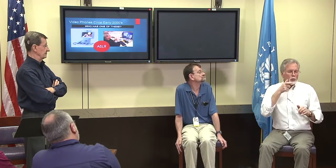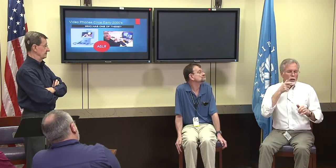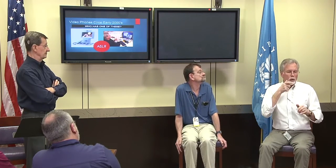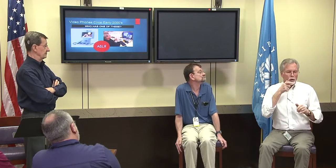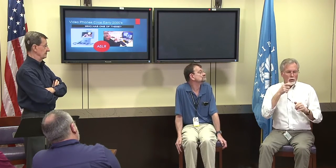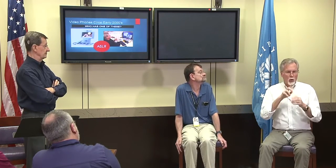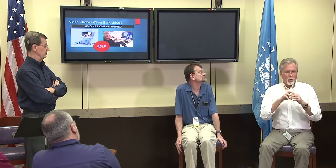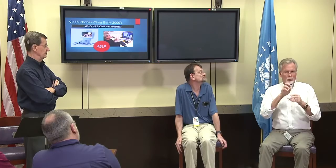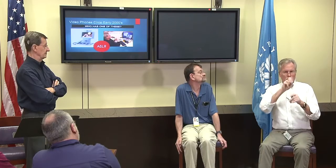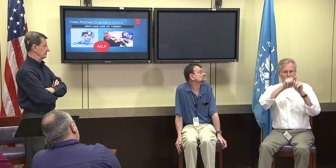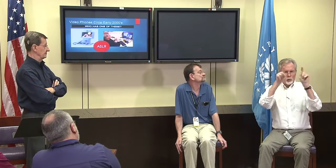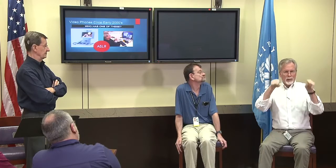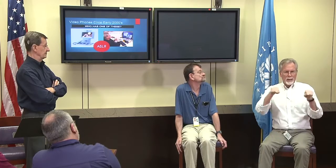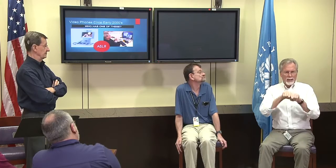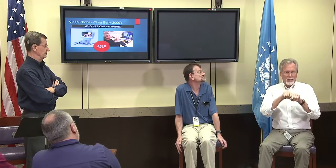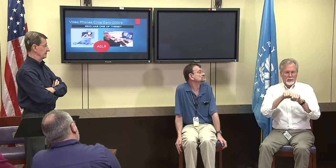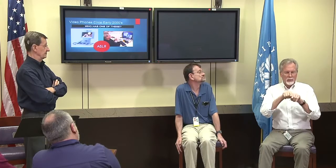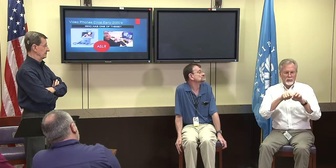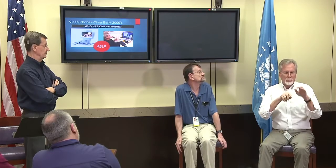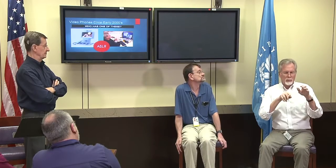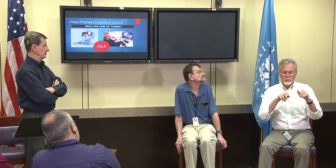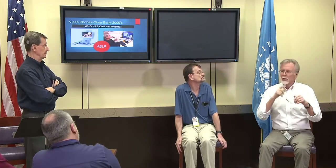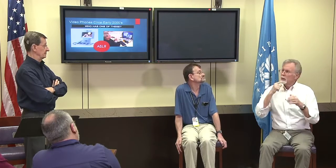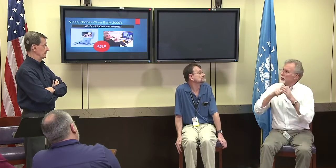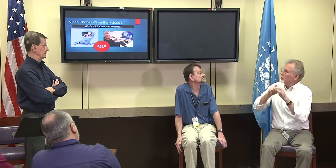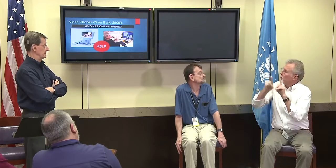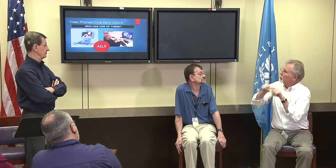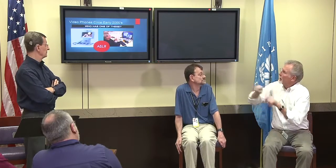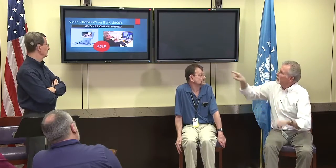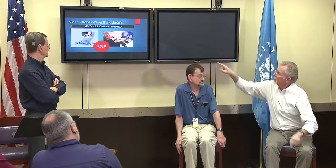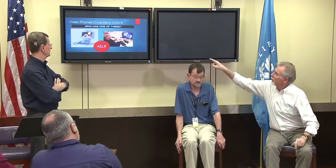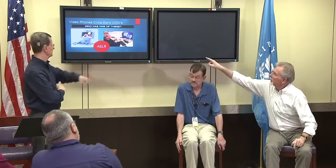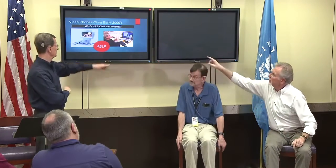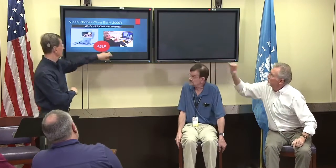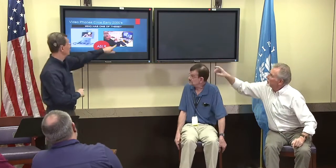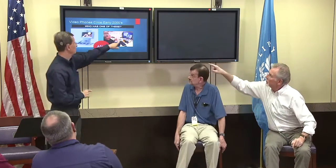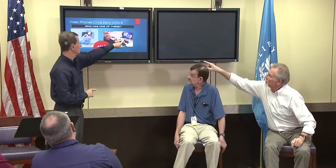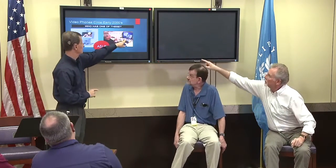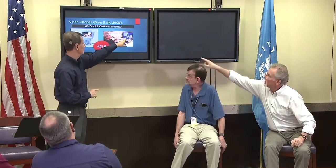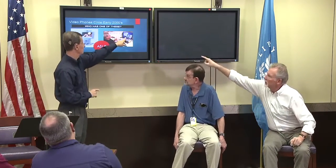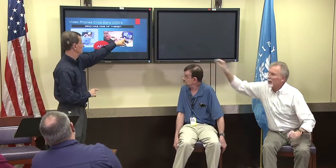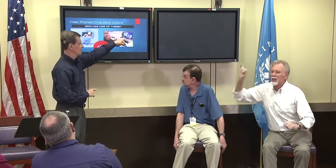and the operators on the videophone; it's a very different feel.